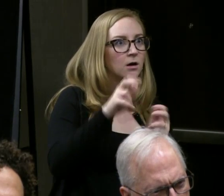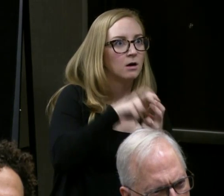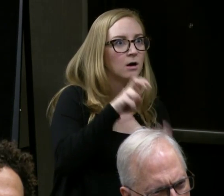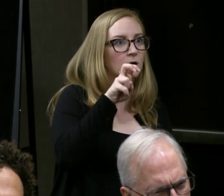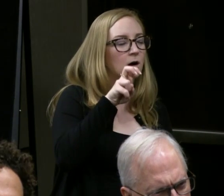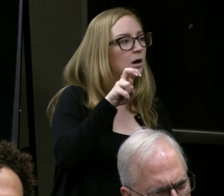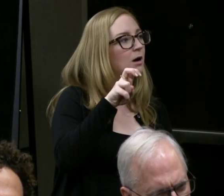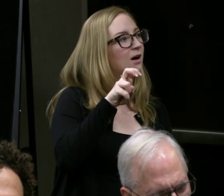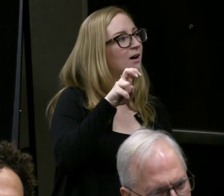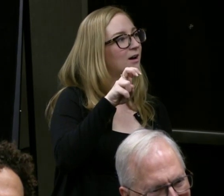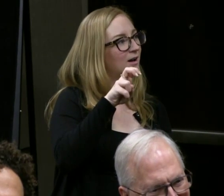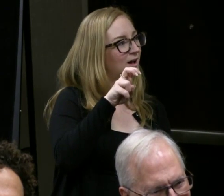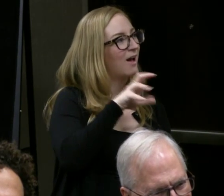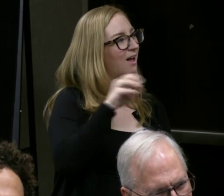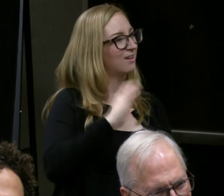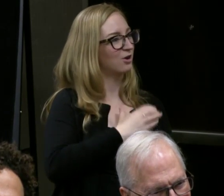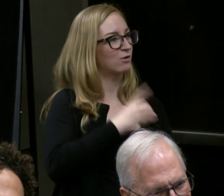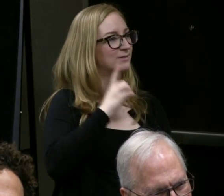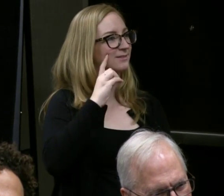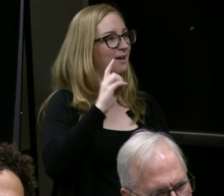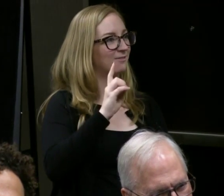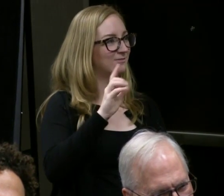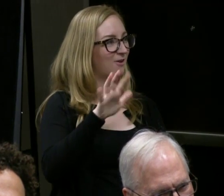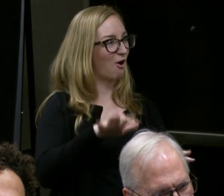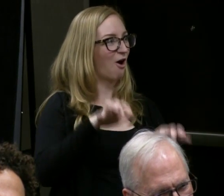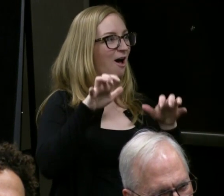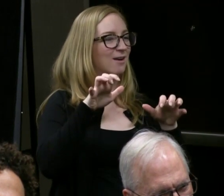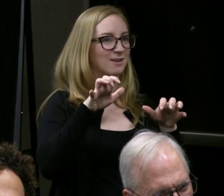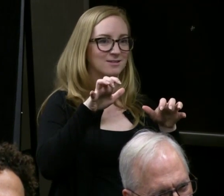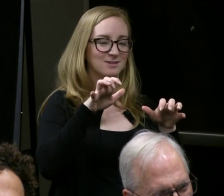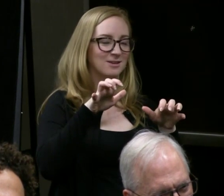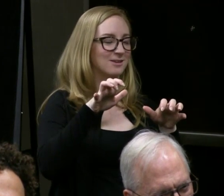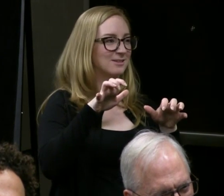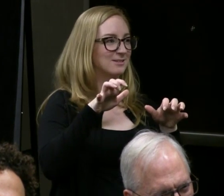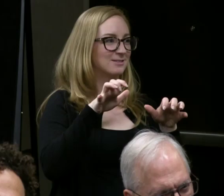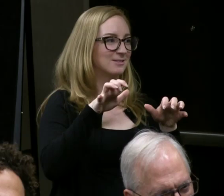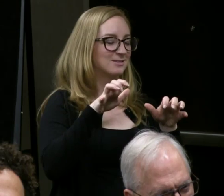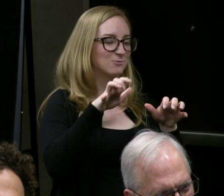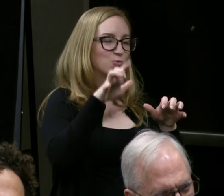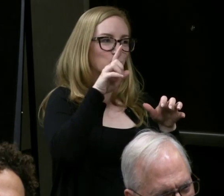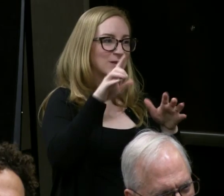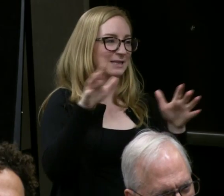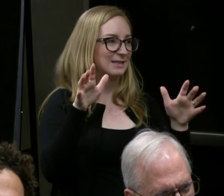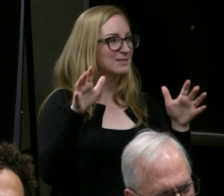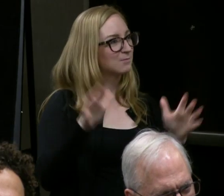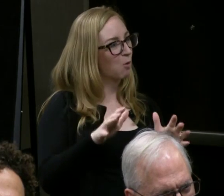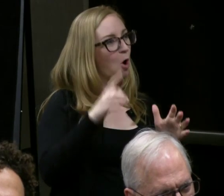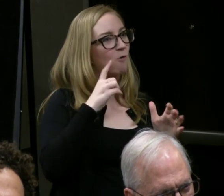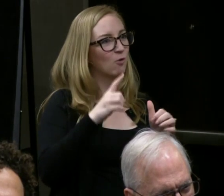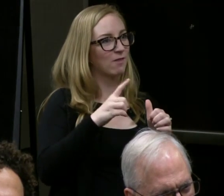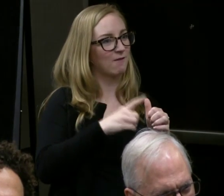And so our deaf audience were quite small for that first iteration.